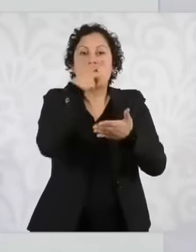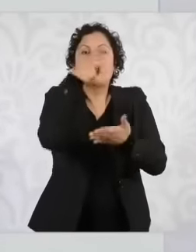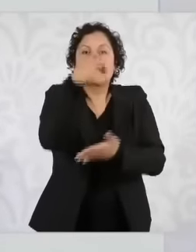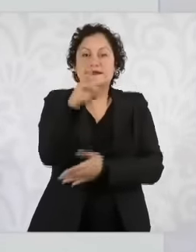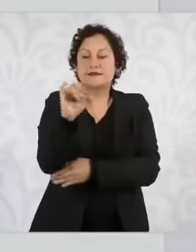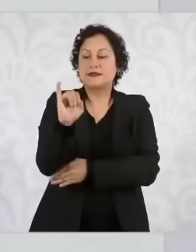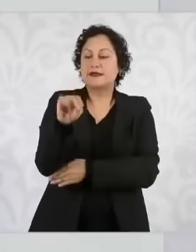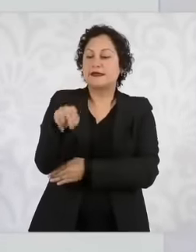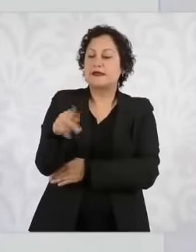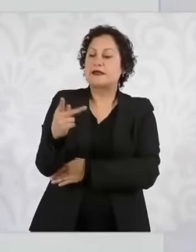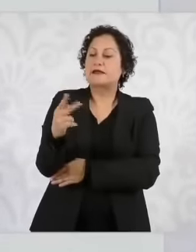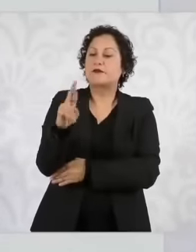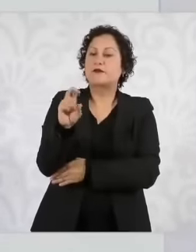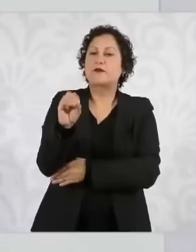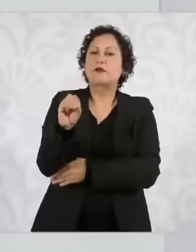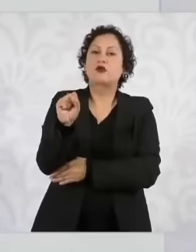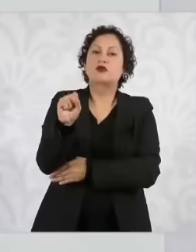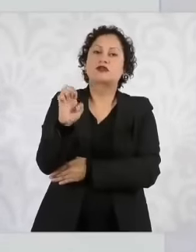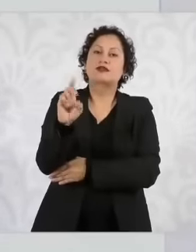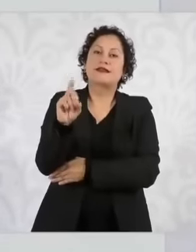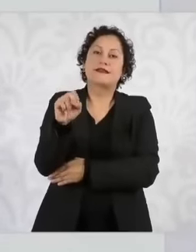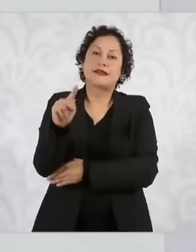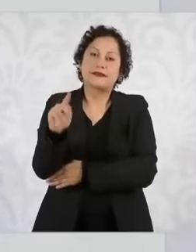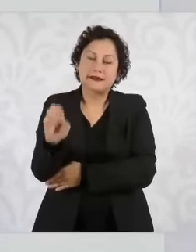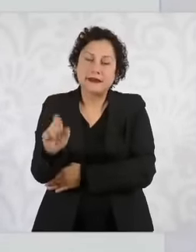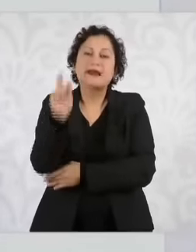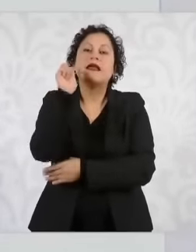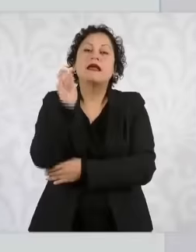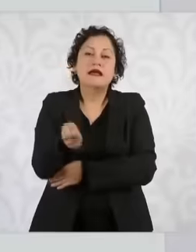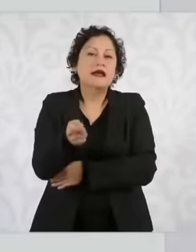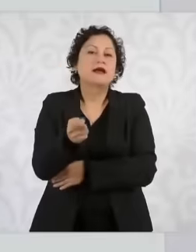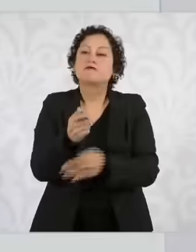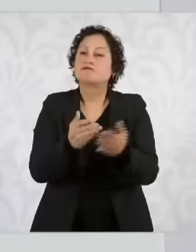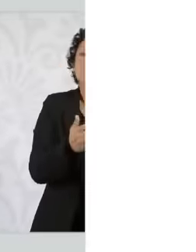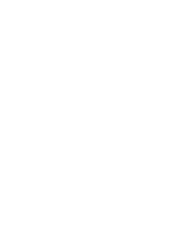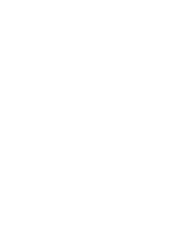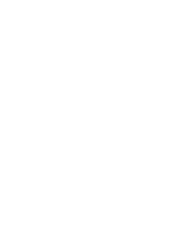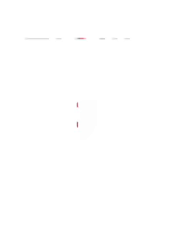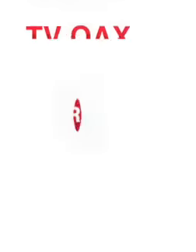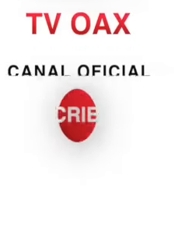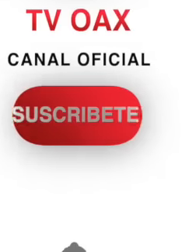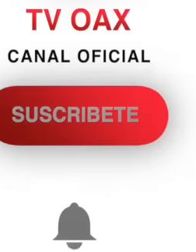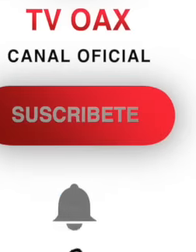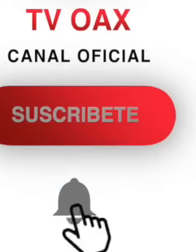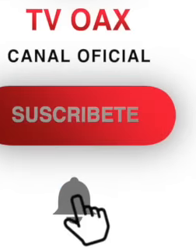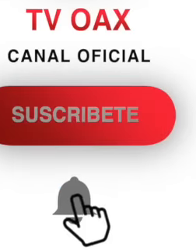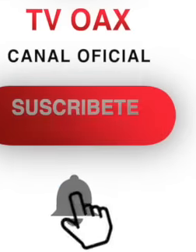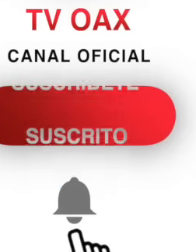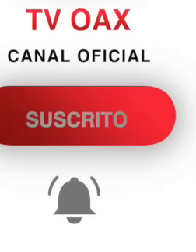applied, contradictions or reforms to the political constitution of the United States,